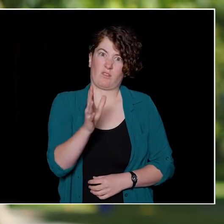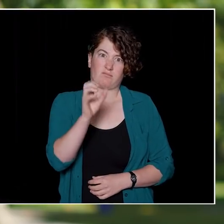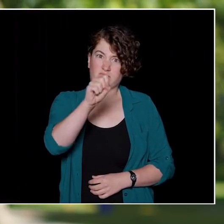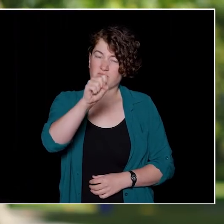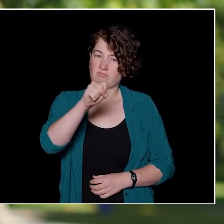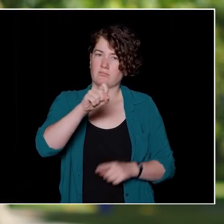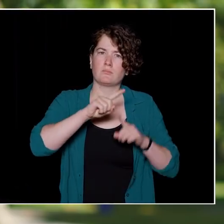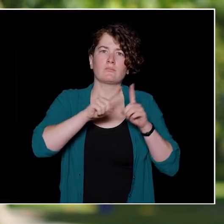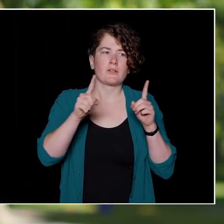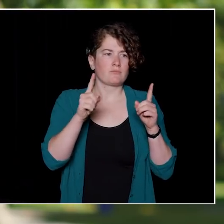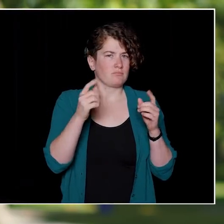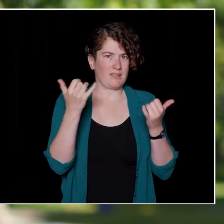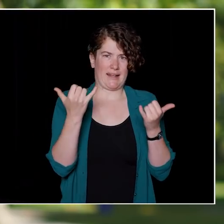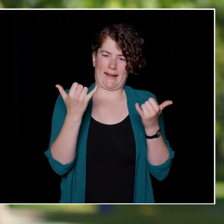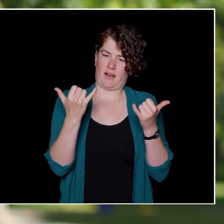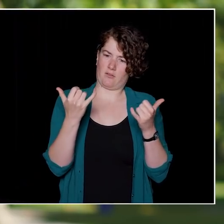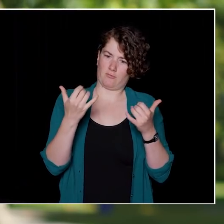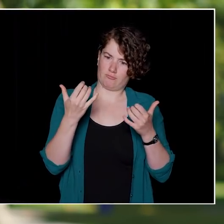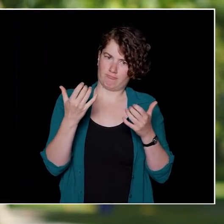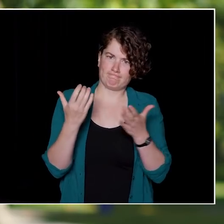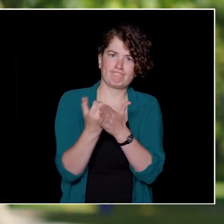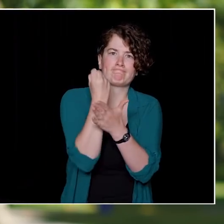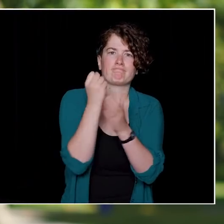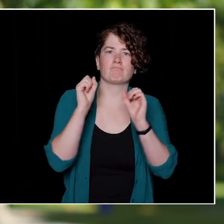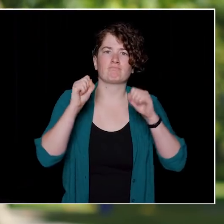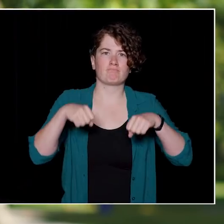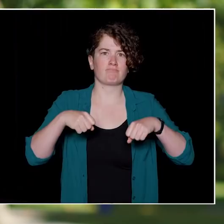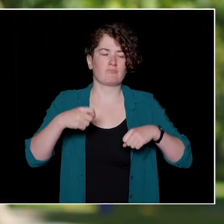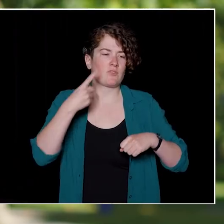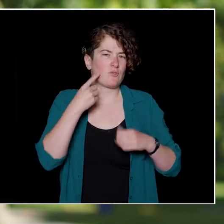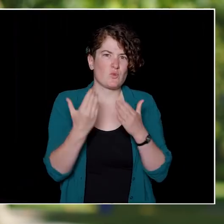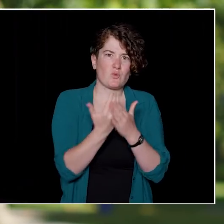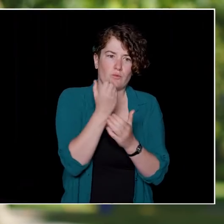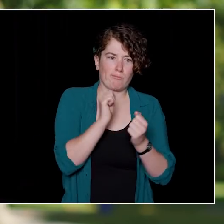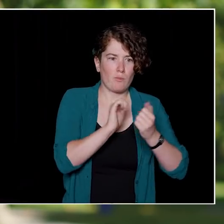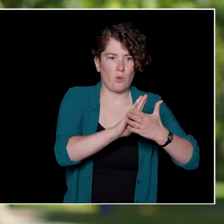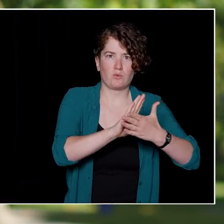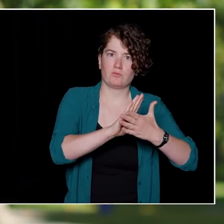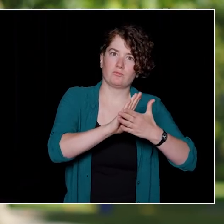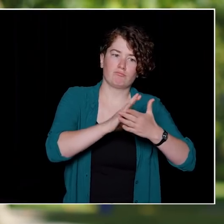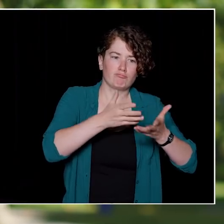a new way to study and interact and we're looking forward to welcoming